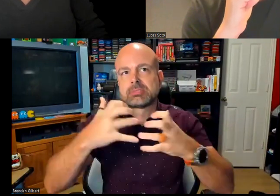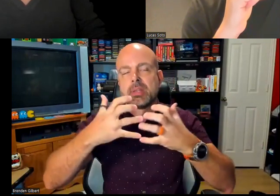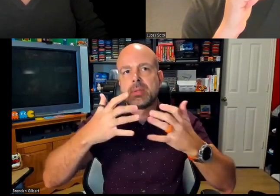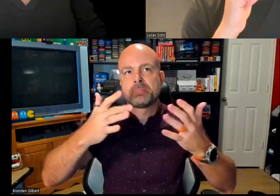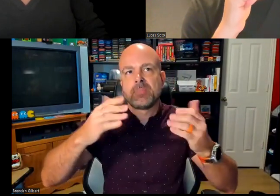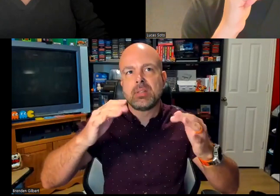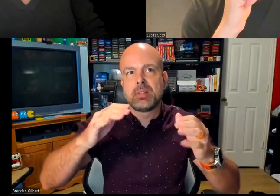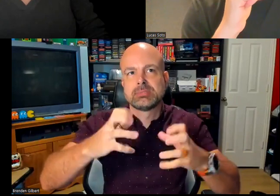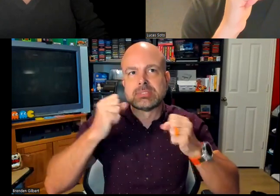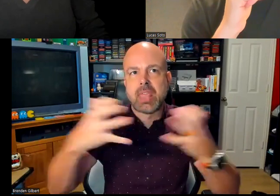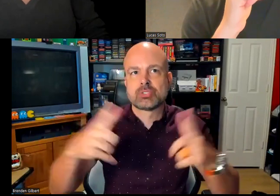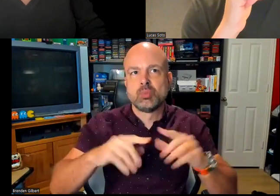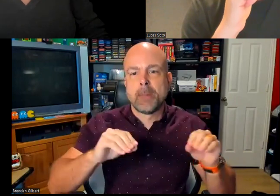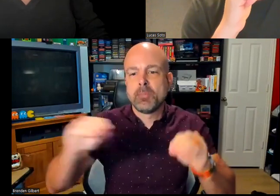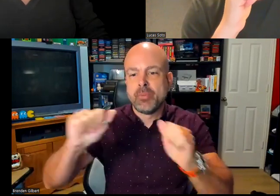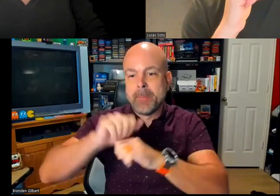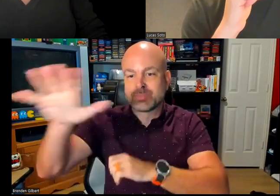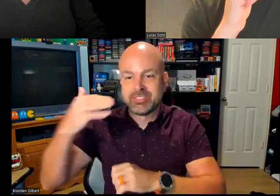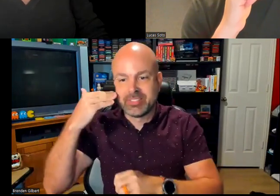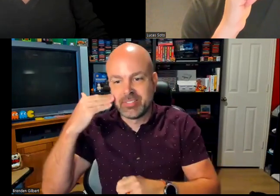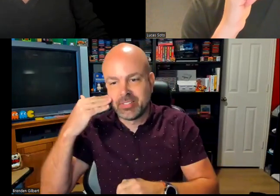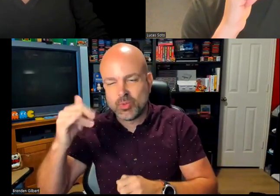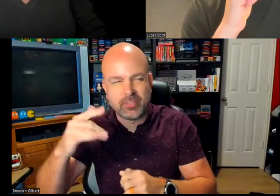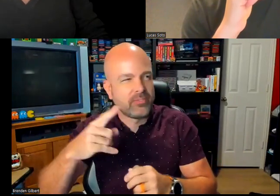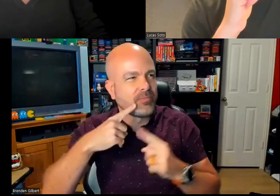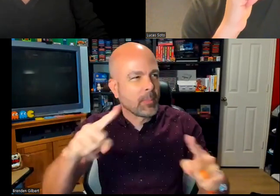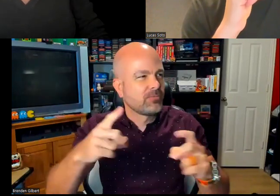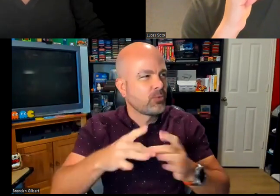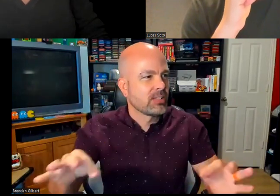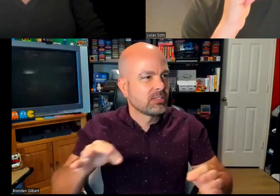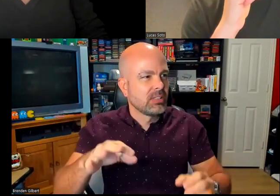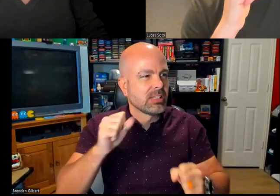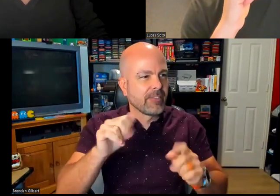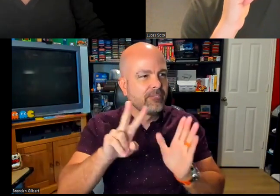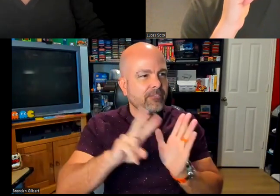are in this fight, as it were. It takes a number of people to